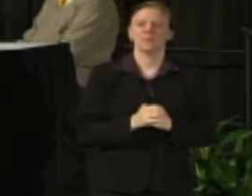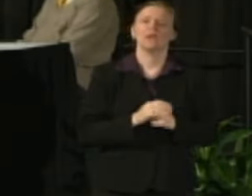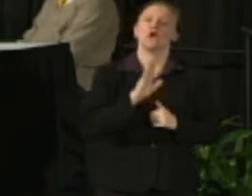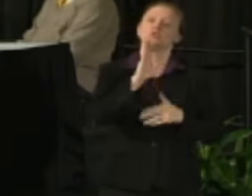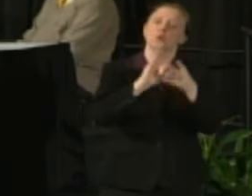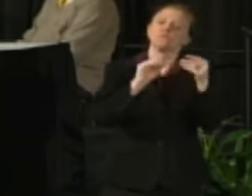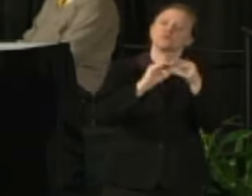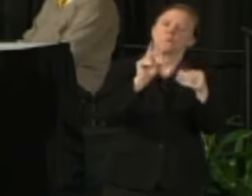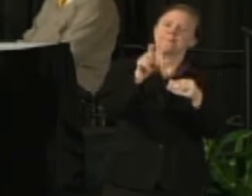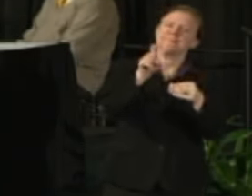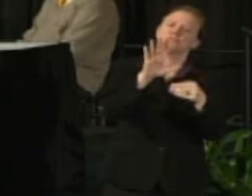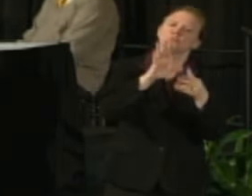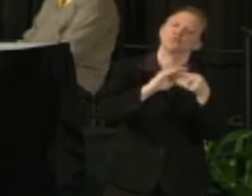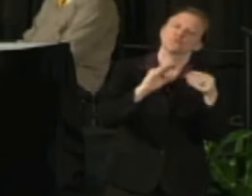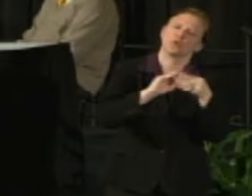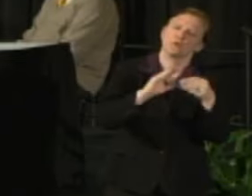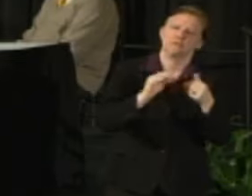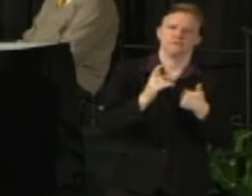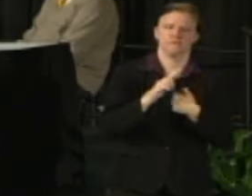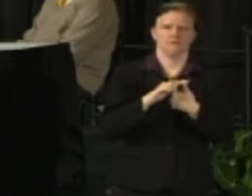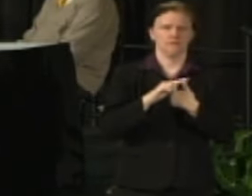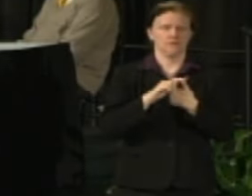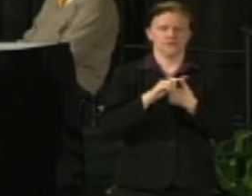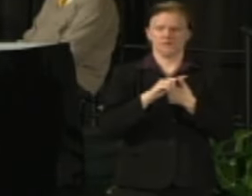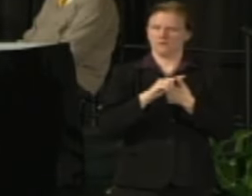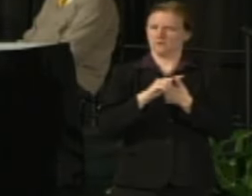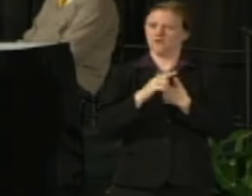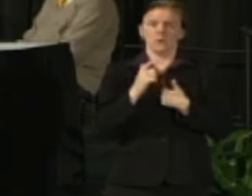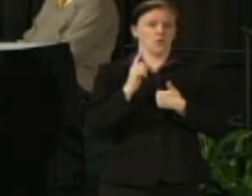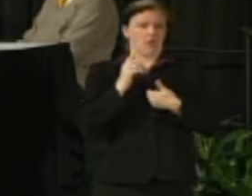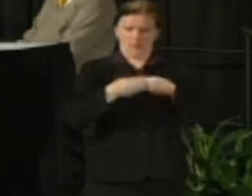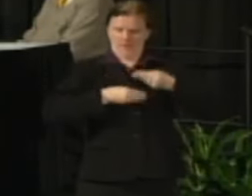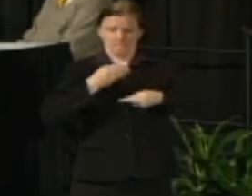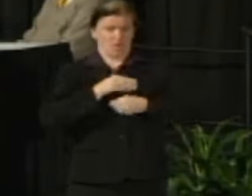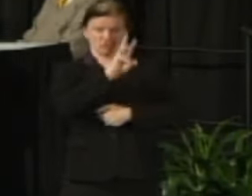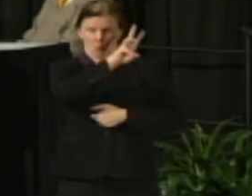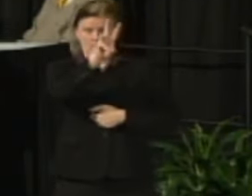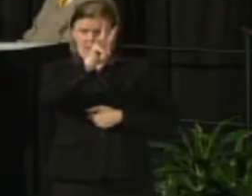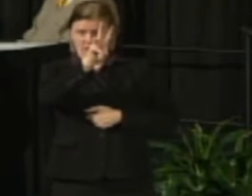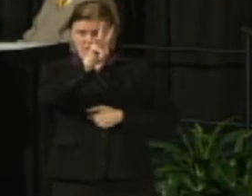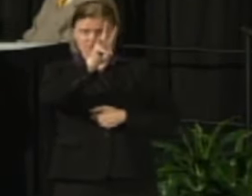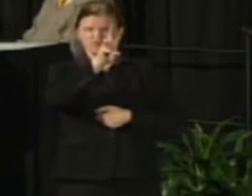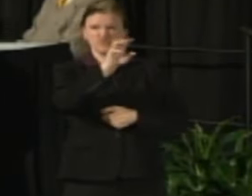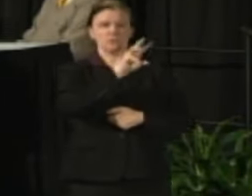We need you to see where we have right on the Budget Page that Tom Luljak pointed out,